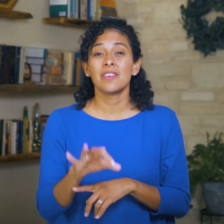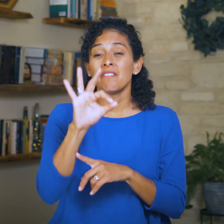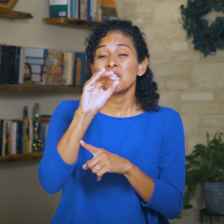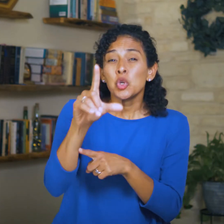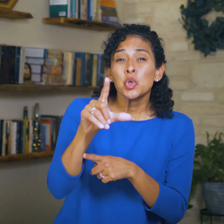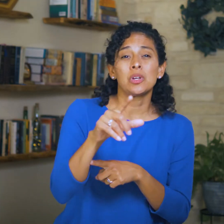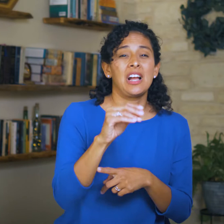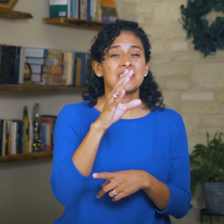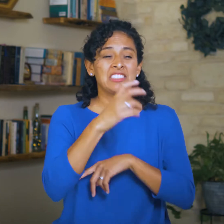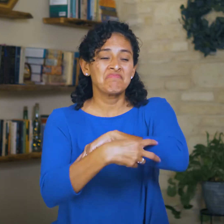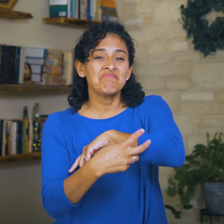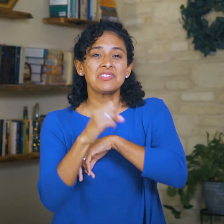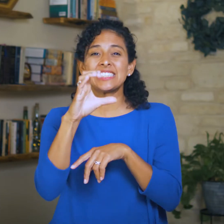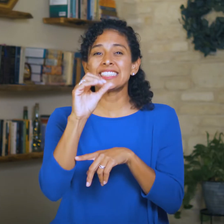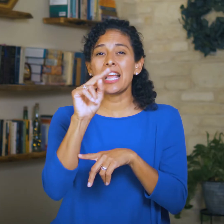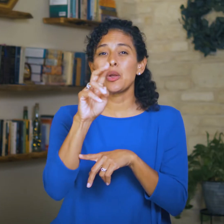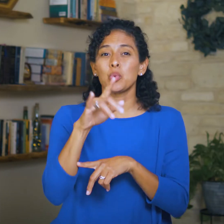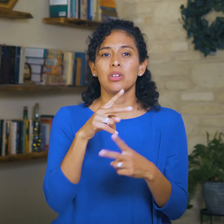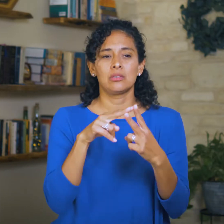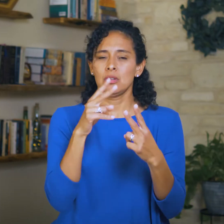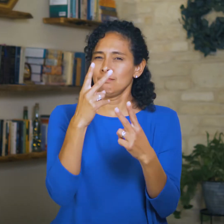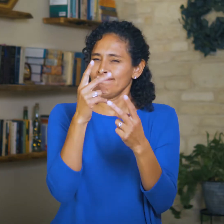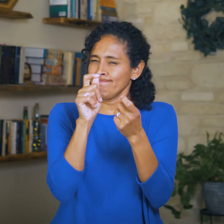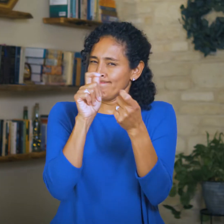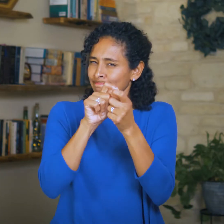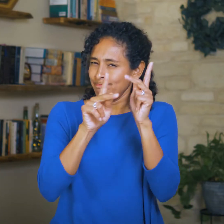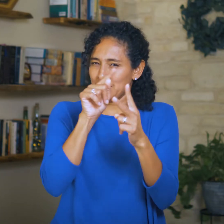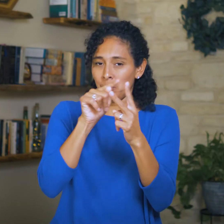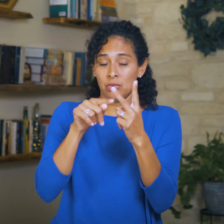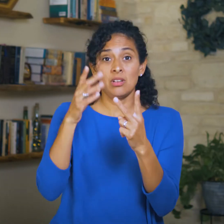The fool and the scoundrel are two distinct people.